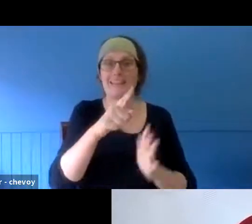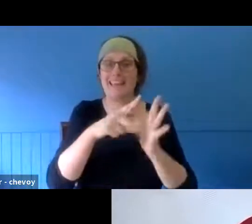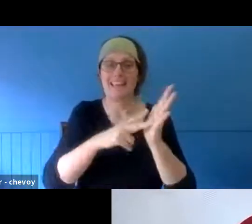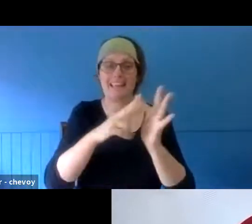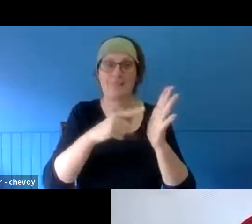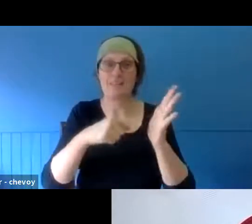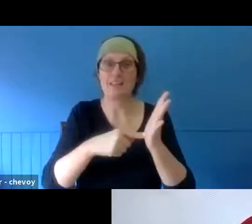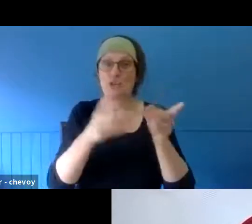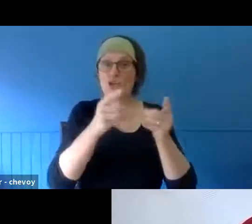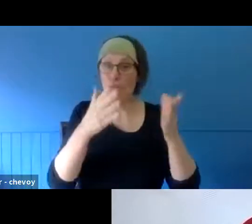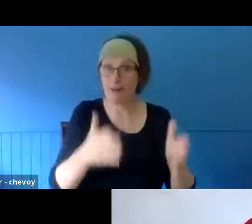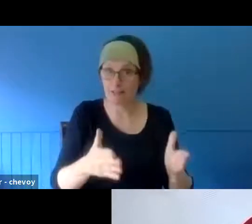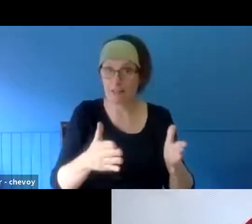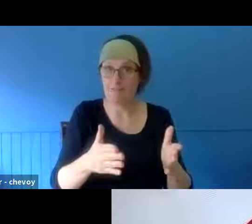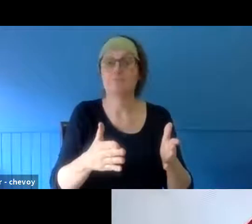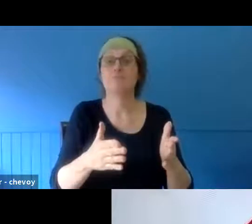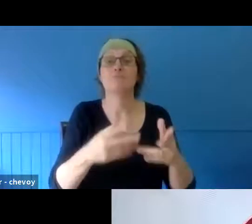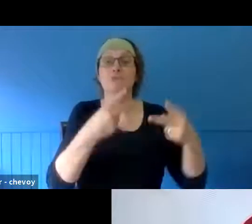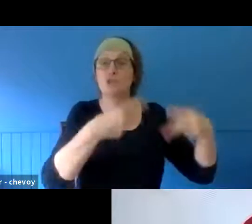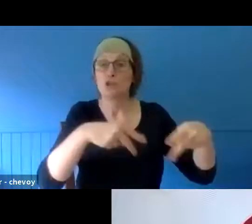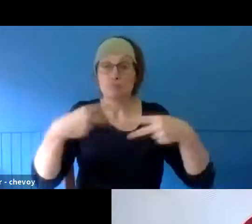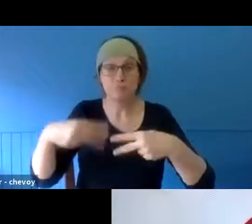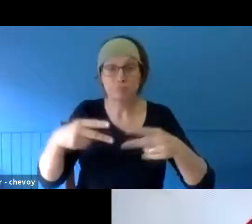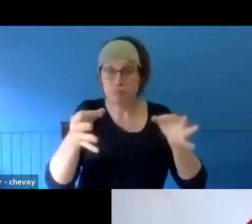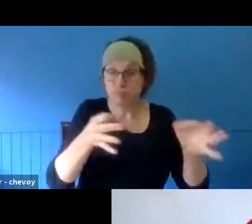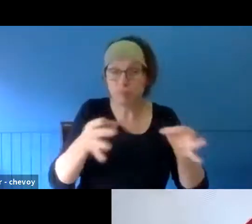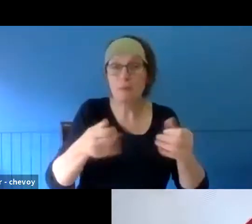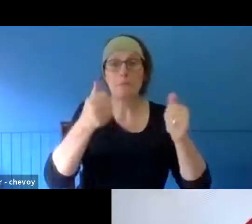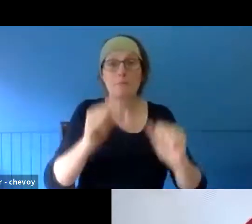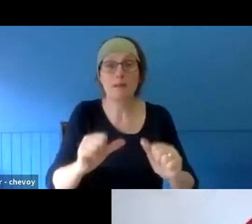a performance in ritual arts. She also works with Council. And she was